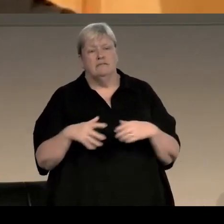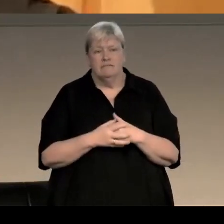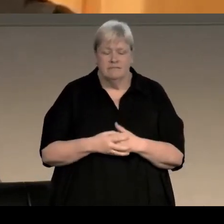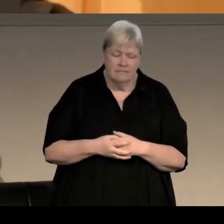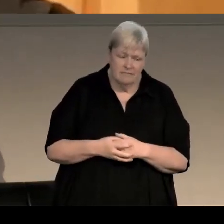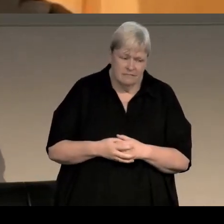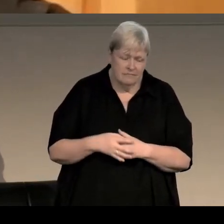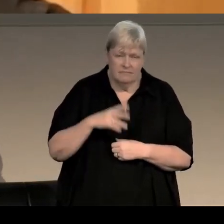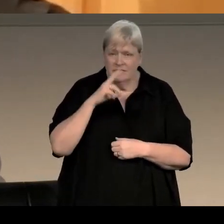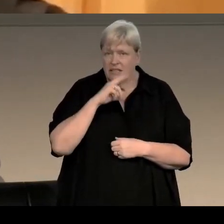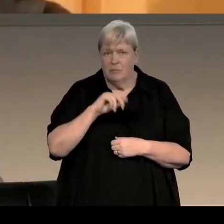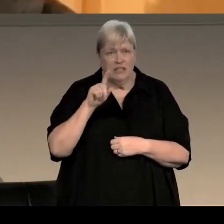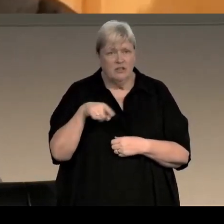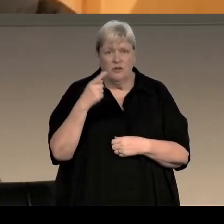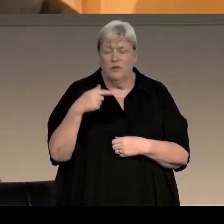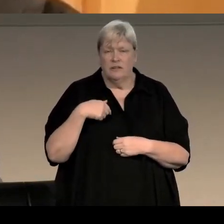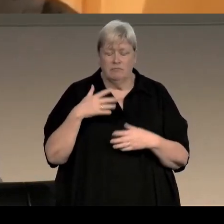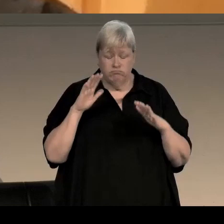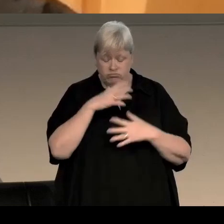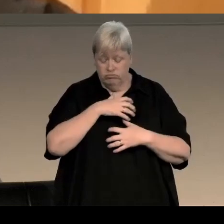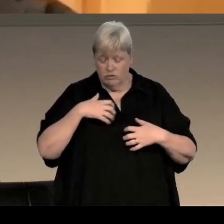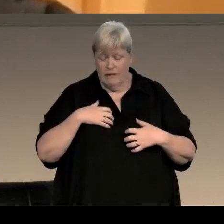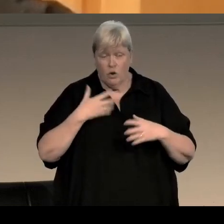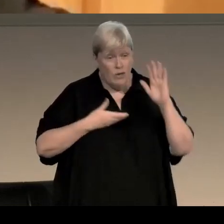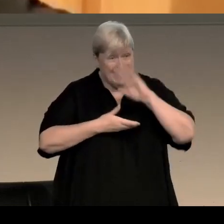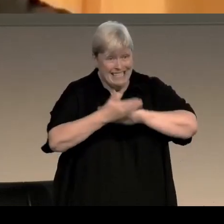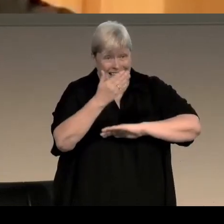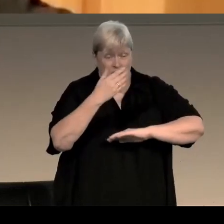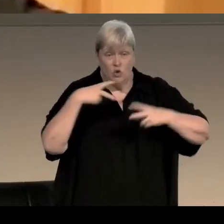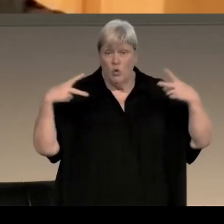Couldn't speak in sentences, and I sent it off to my editor and I had no idea